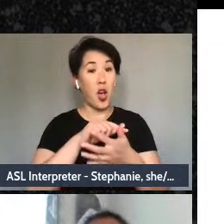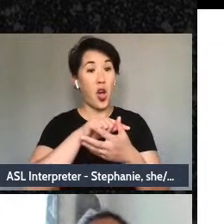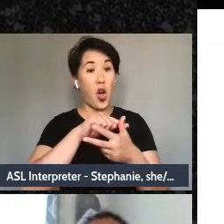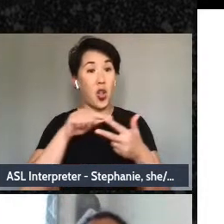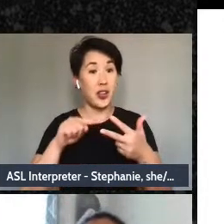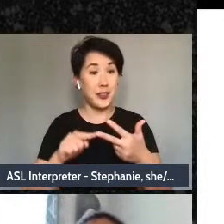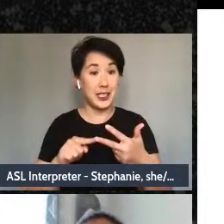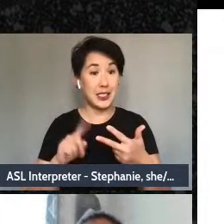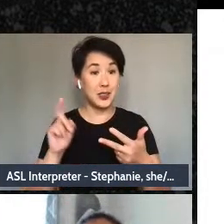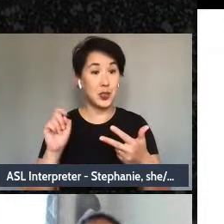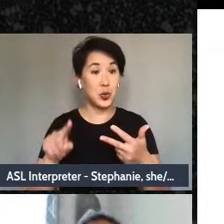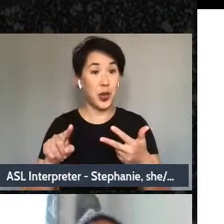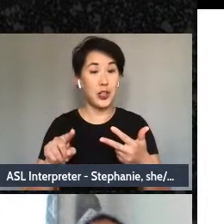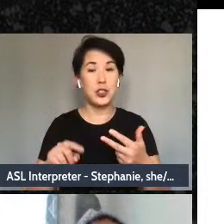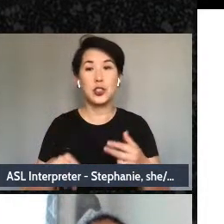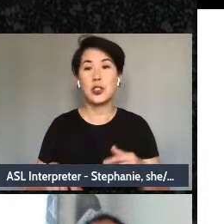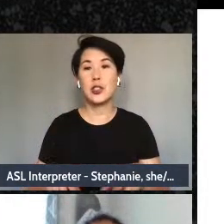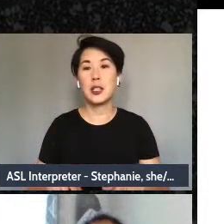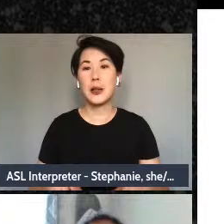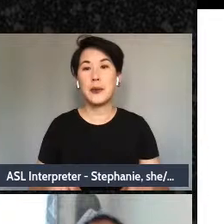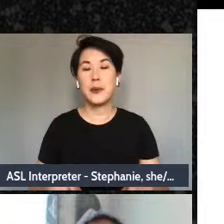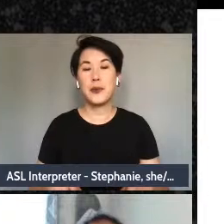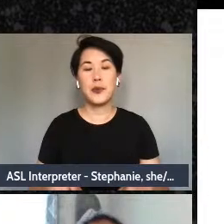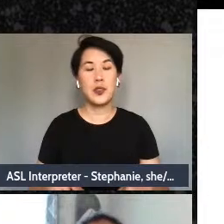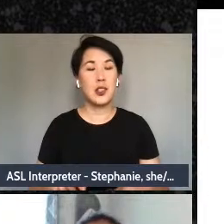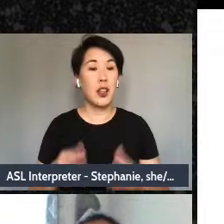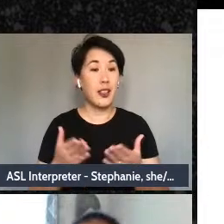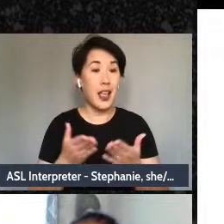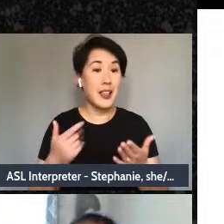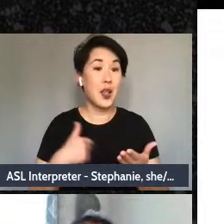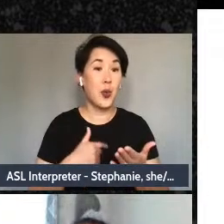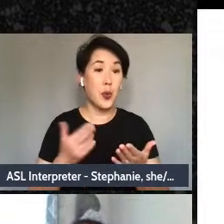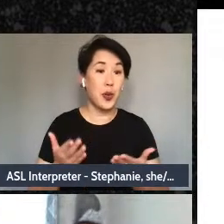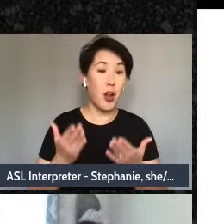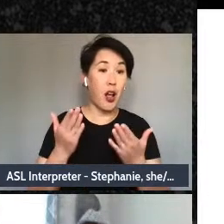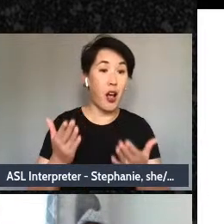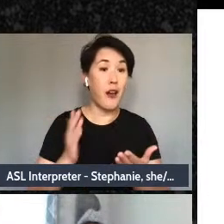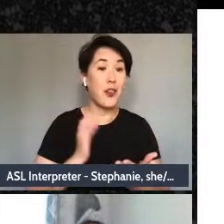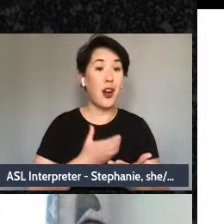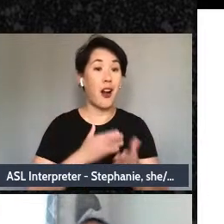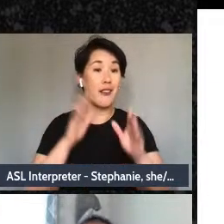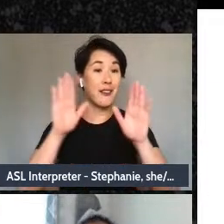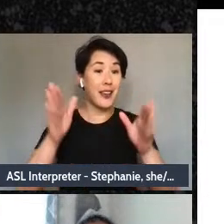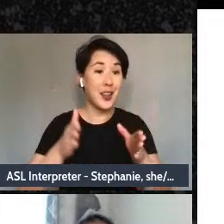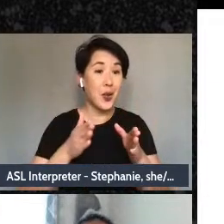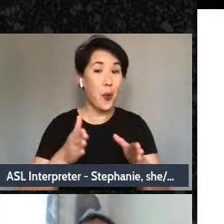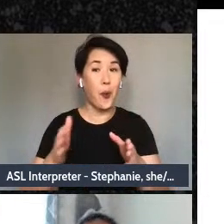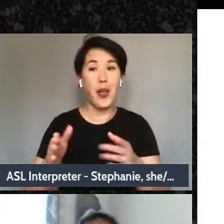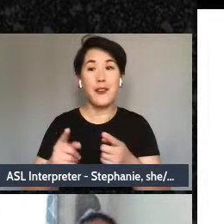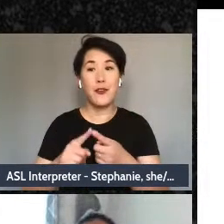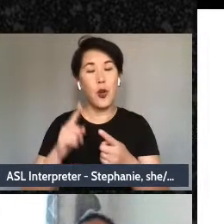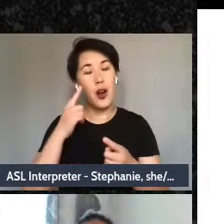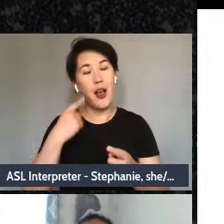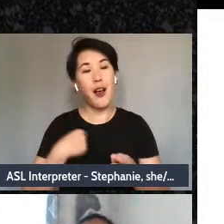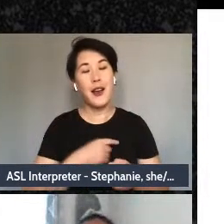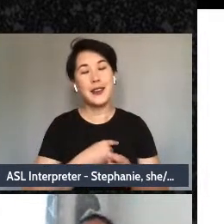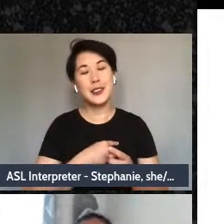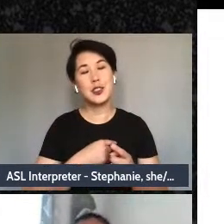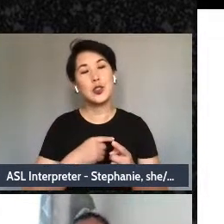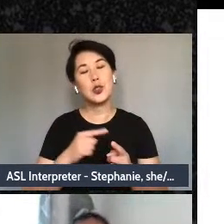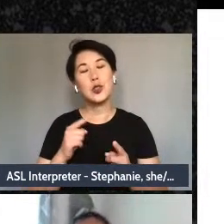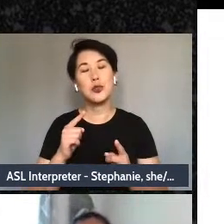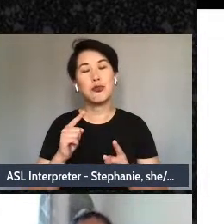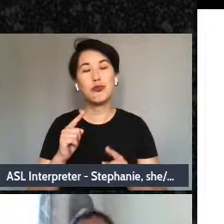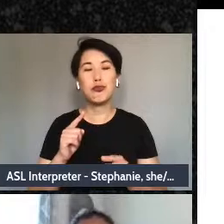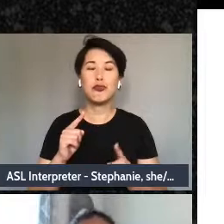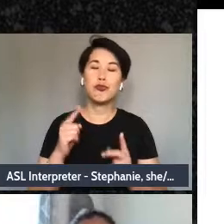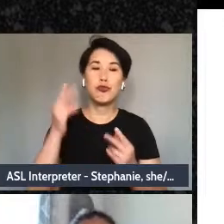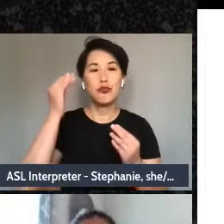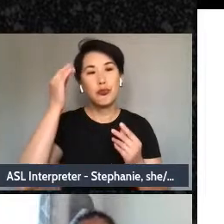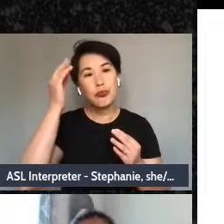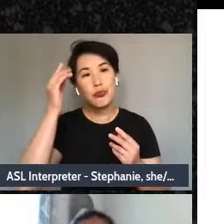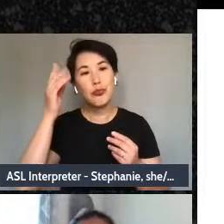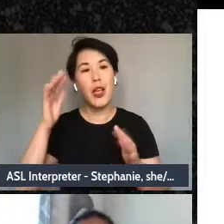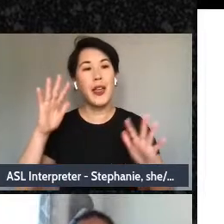that we would offer are fantastic ways for us to explore and ground ourselves in our story.